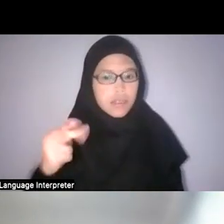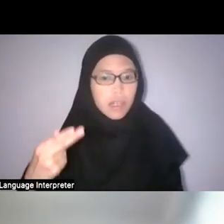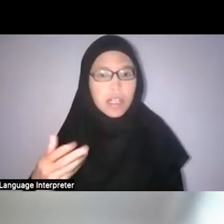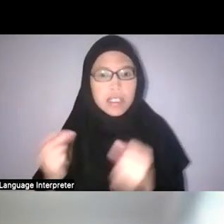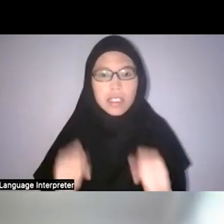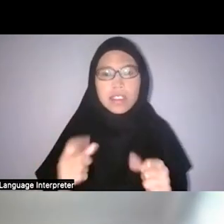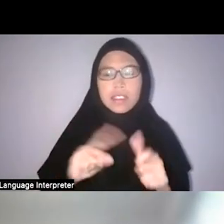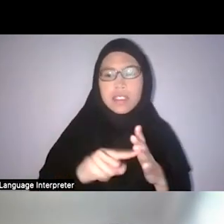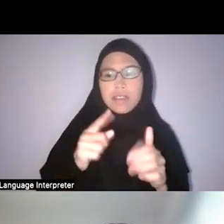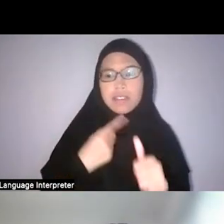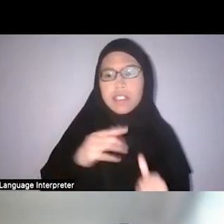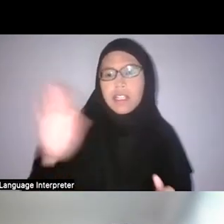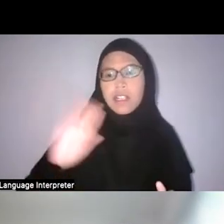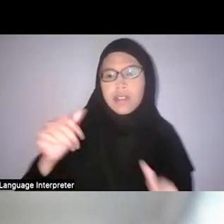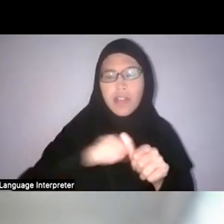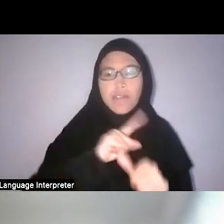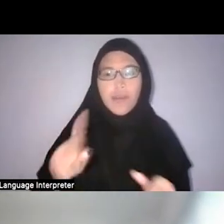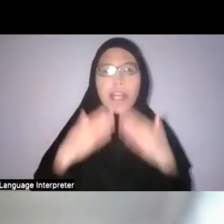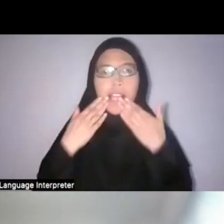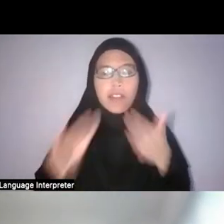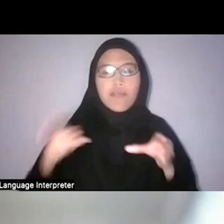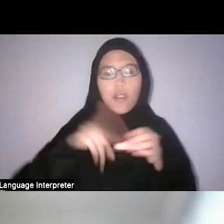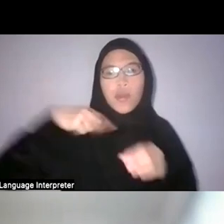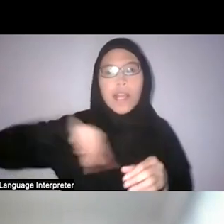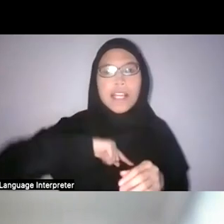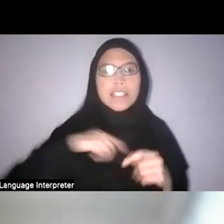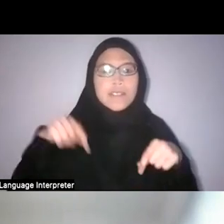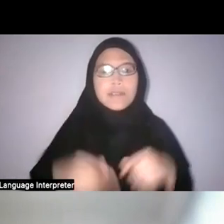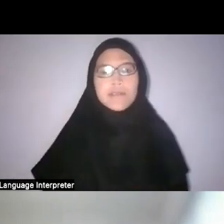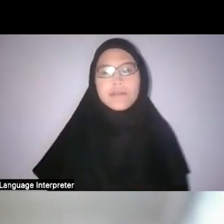Nadirah: Hi everyone. Thank you for joining us today for a rather early morning talk.